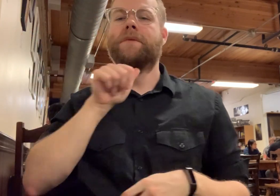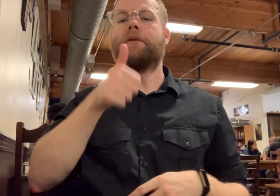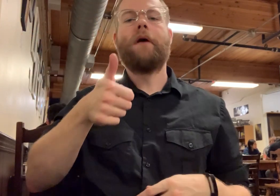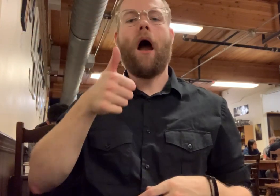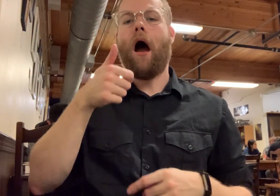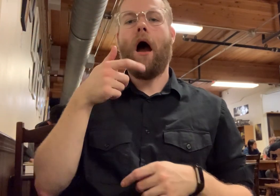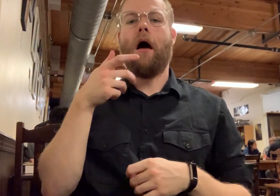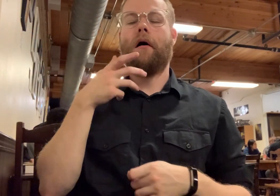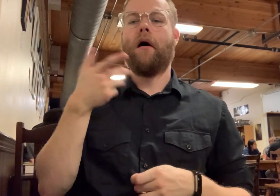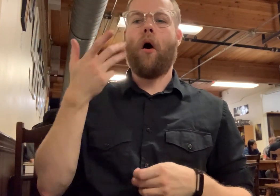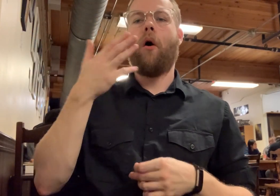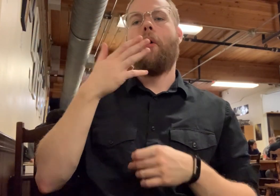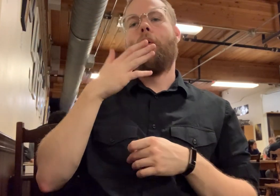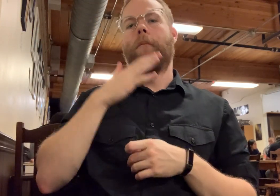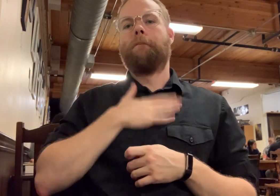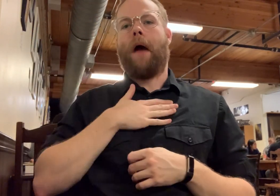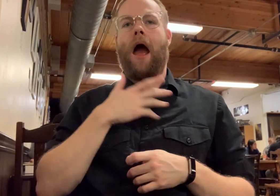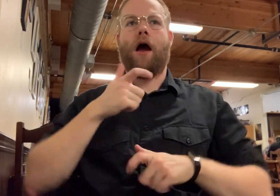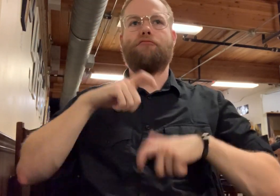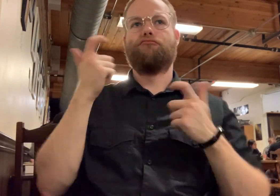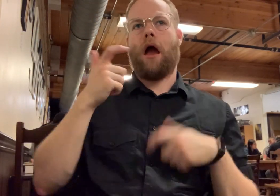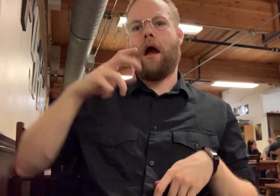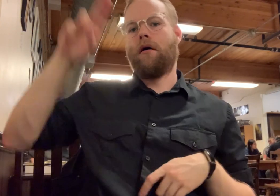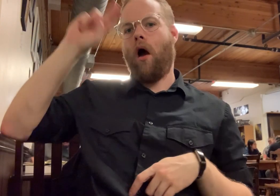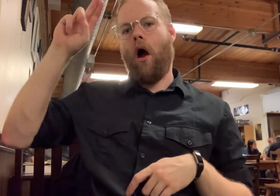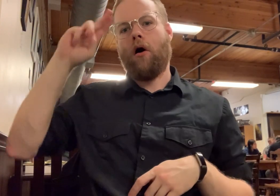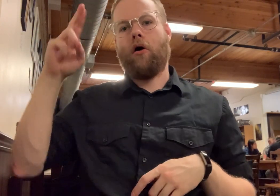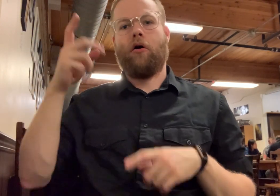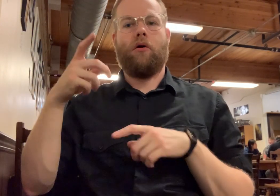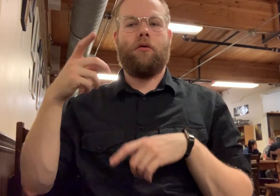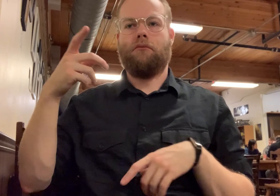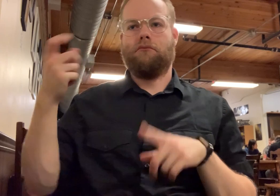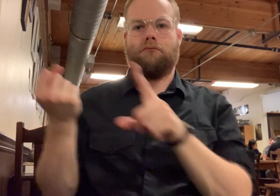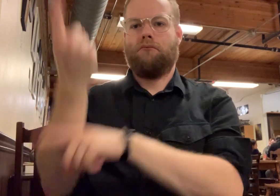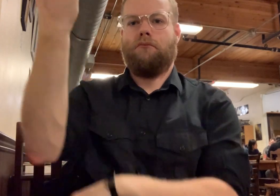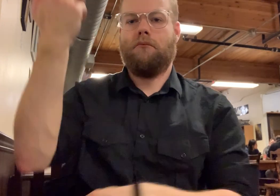Not just out of the blue, my great-uncle.